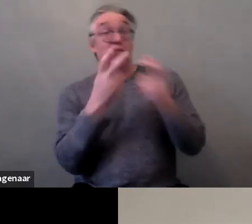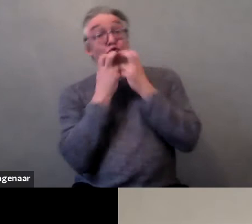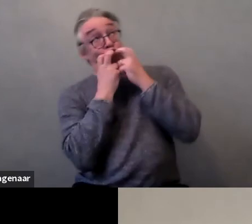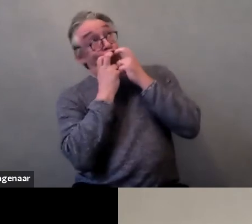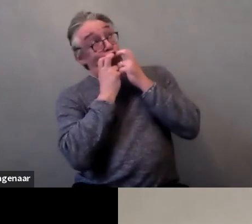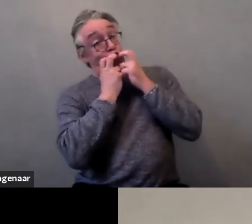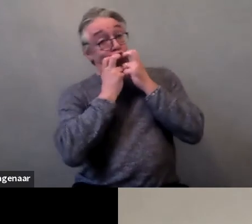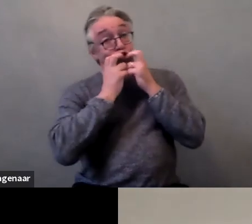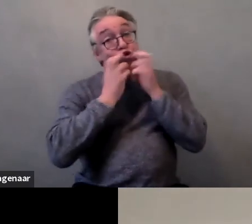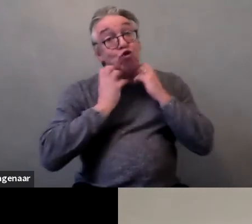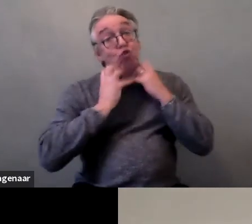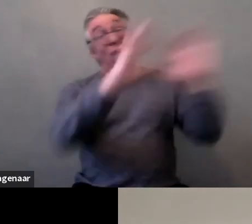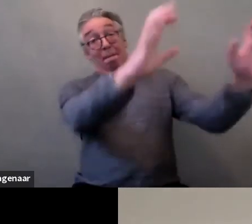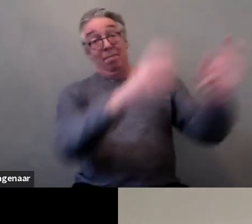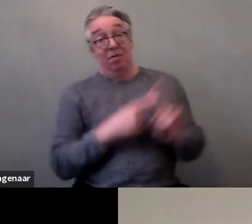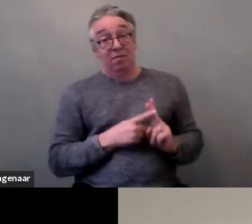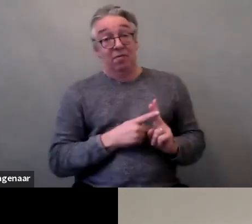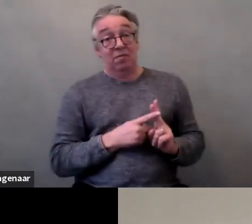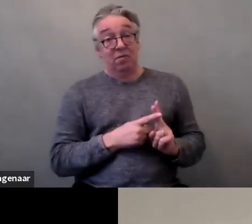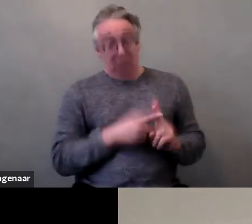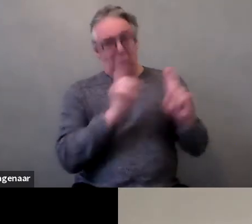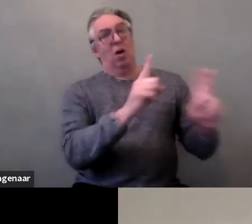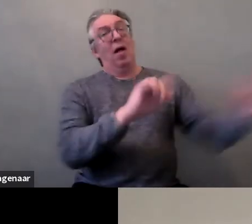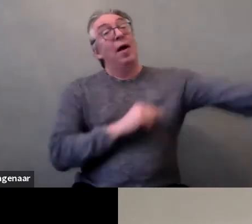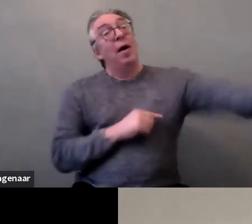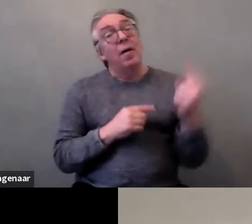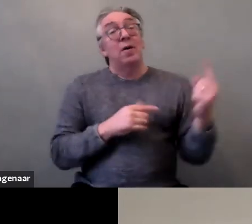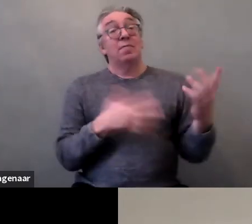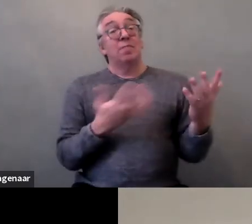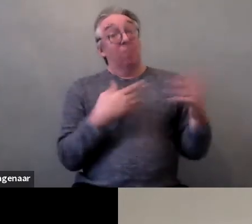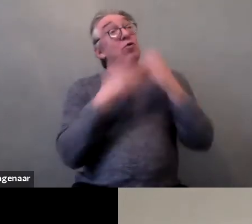This will bring the attention of the passenger.